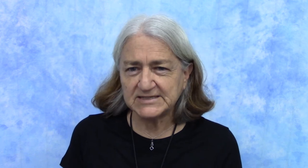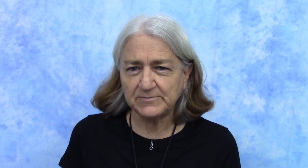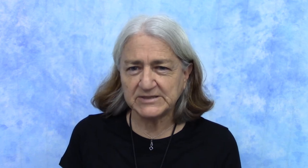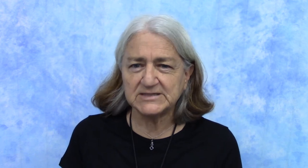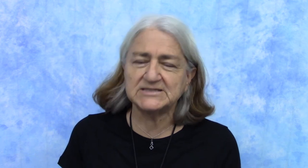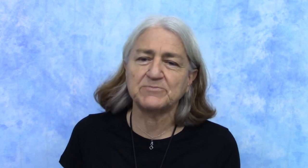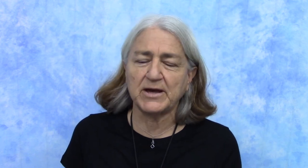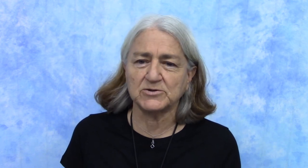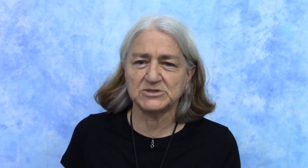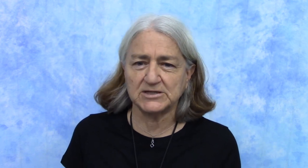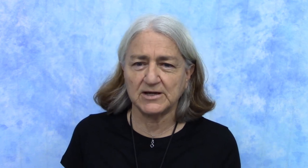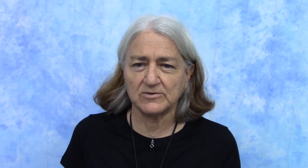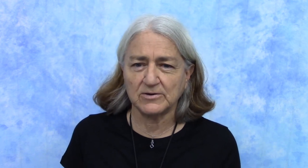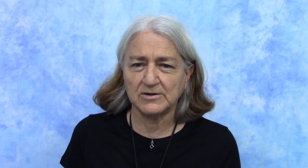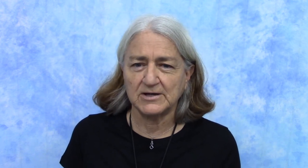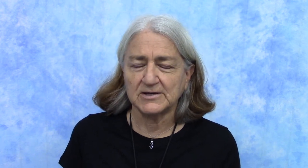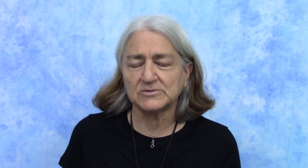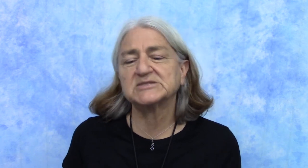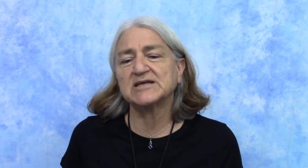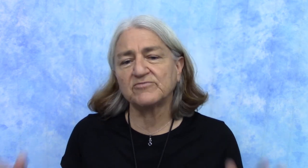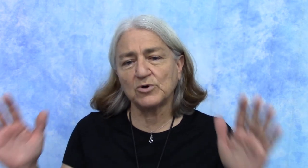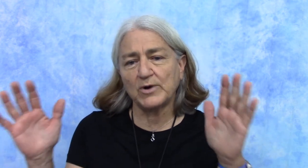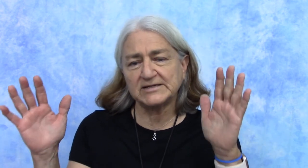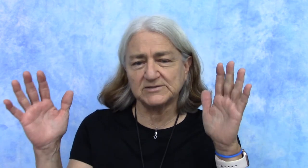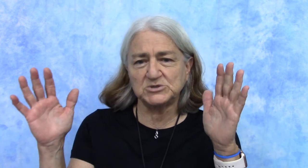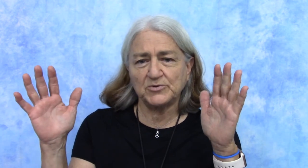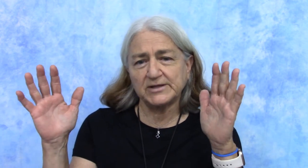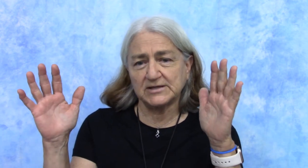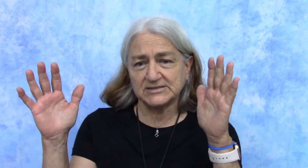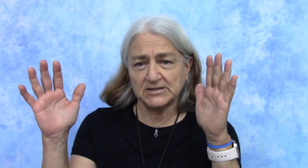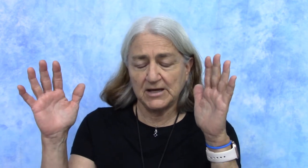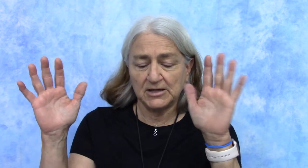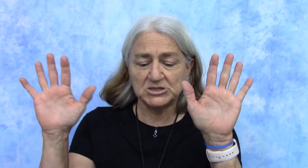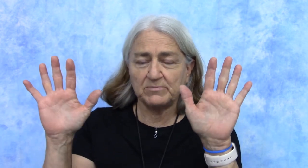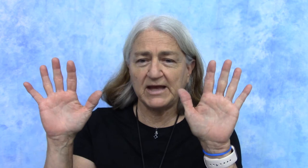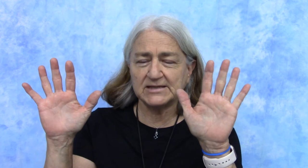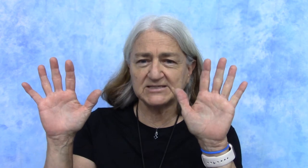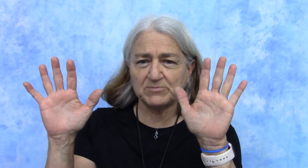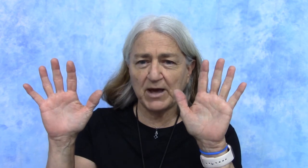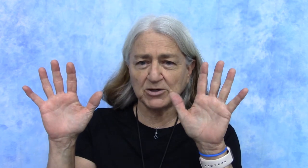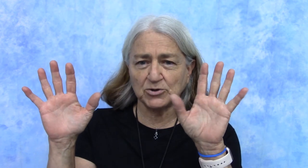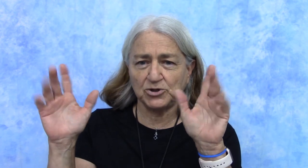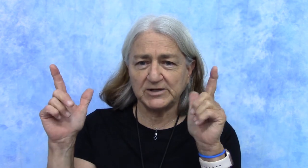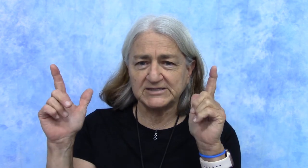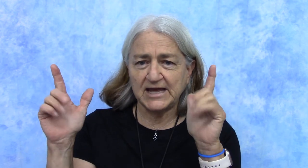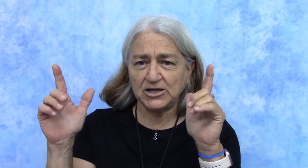Bitsy Spider together. There are several ways of doing this to make the spider. You can take your